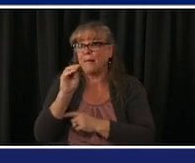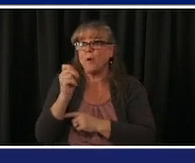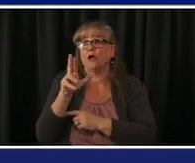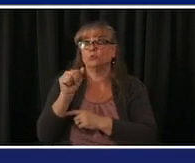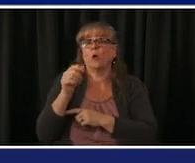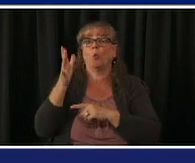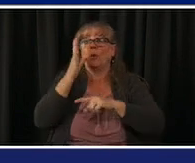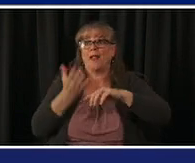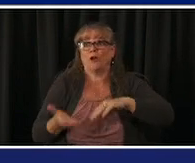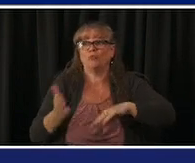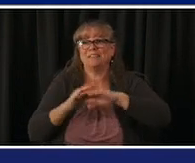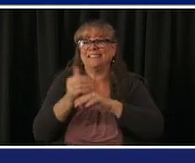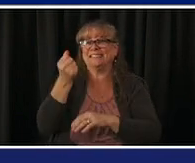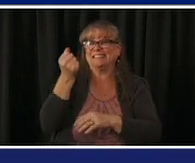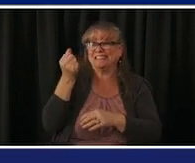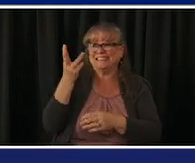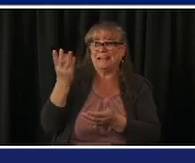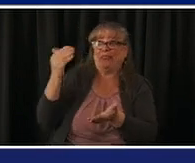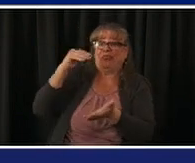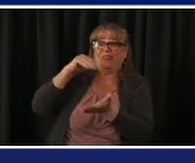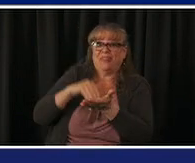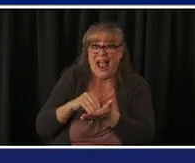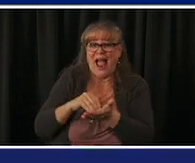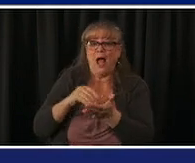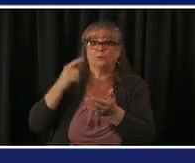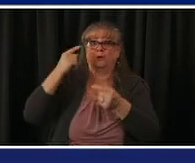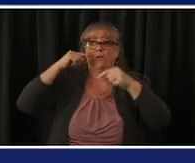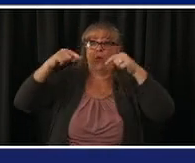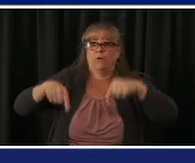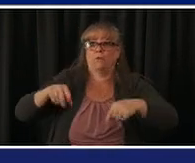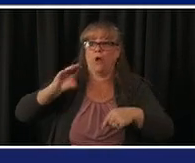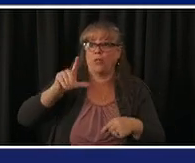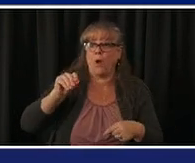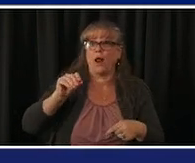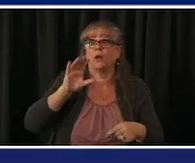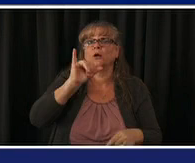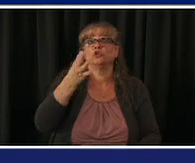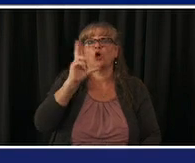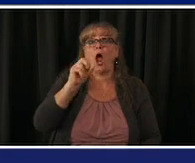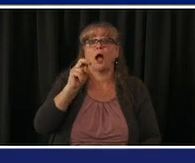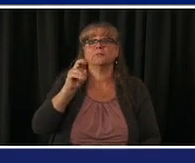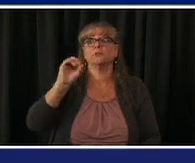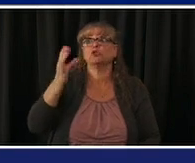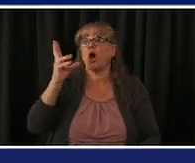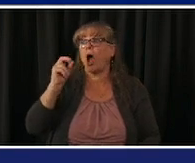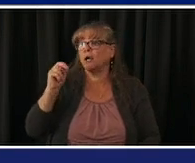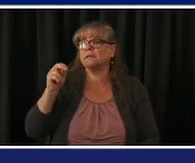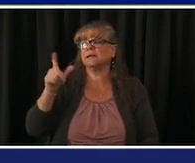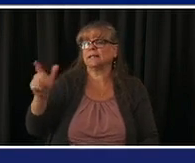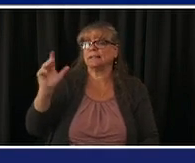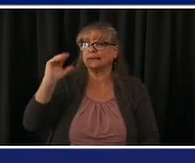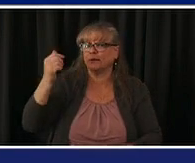and then johnson and johnson they fix their supply issues so they have we expect the johnson